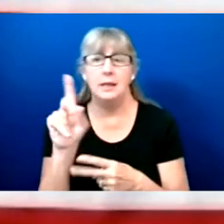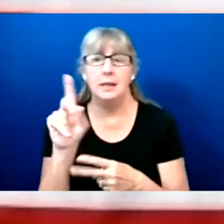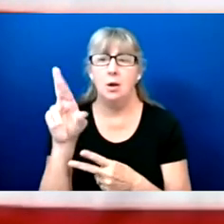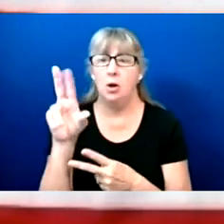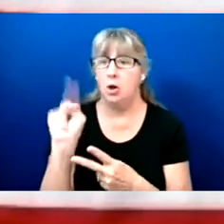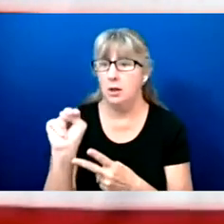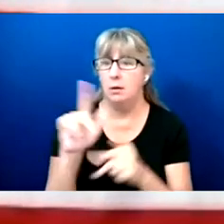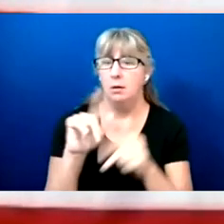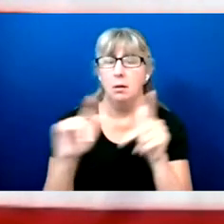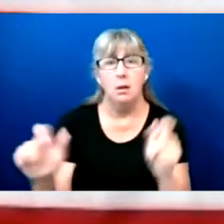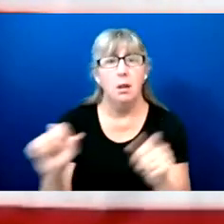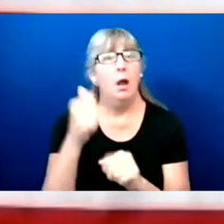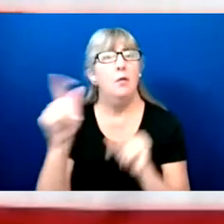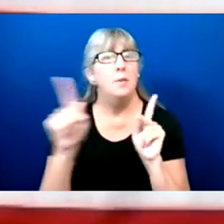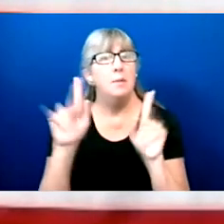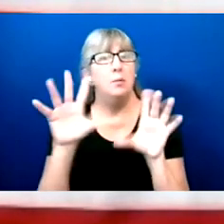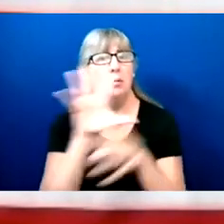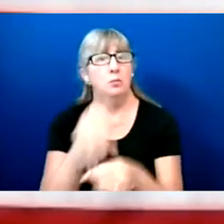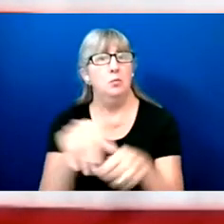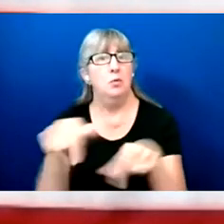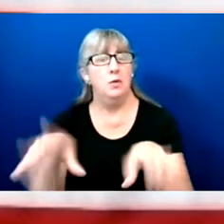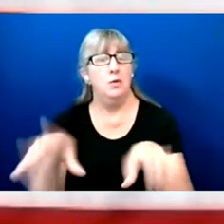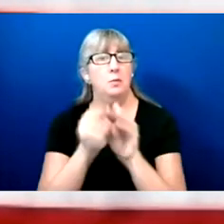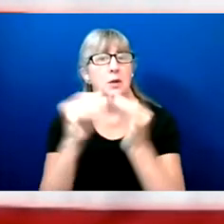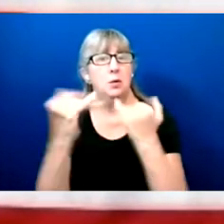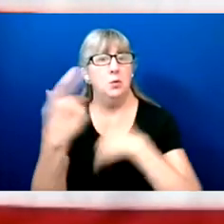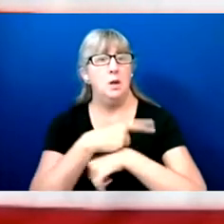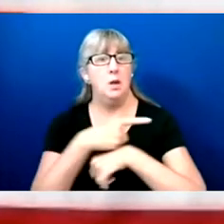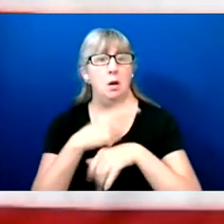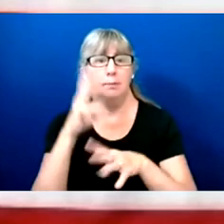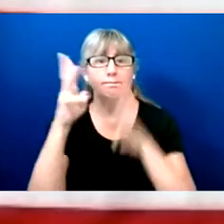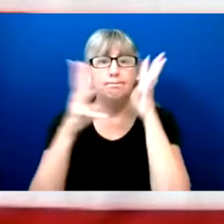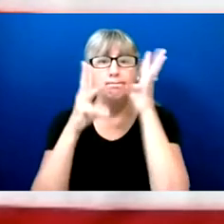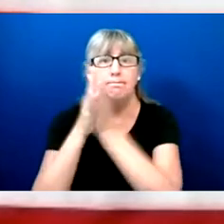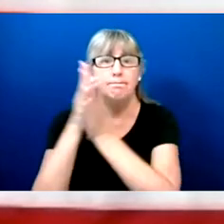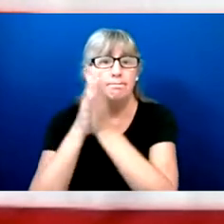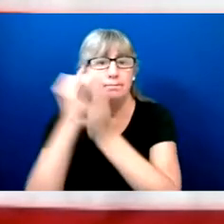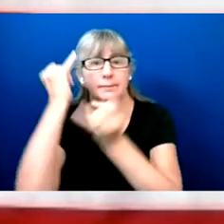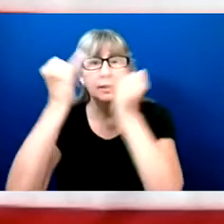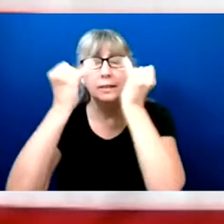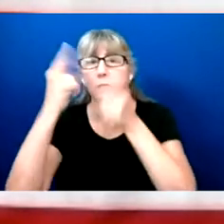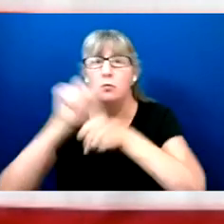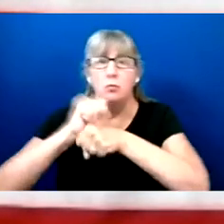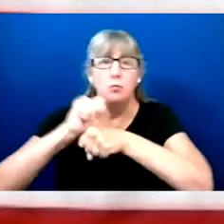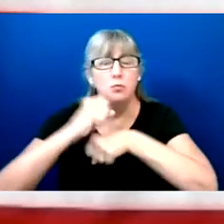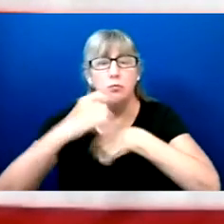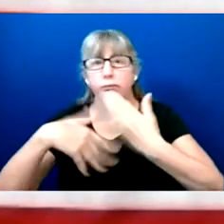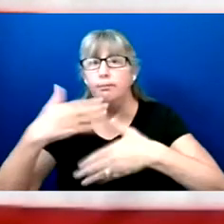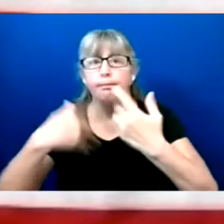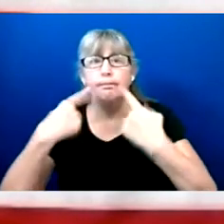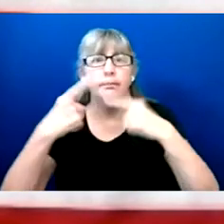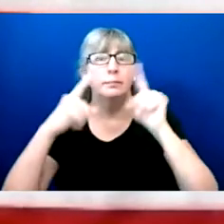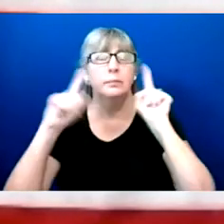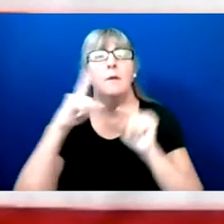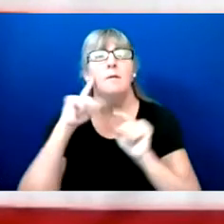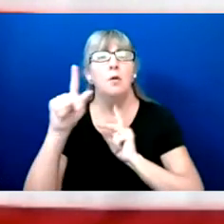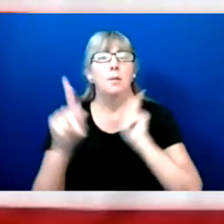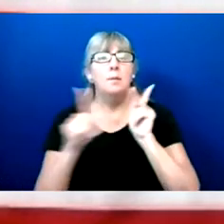are doing innovative work in helping election officials understand the needs of voters with disabilities as elections continue to evolve.